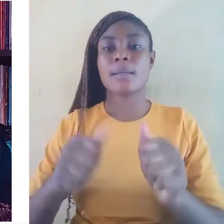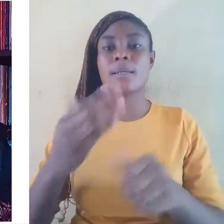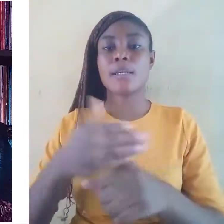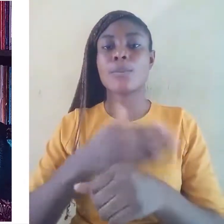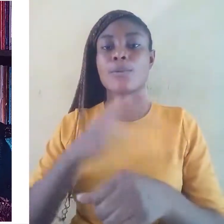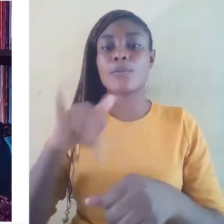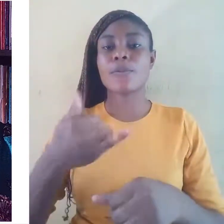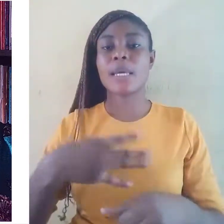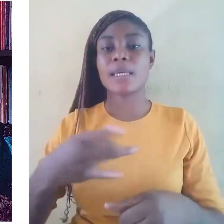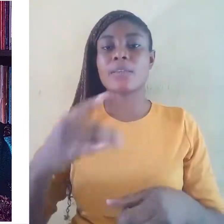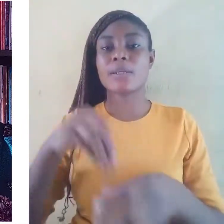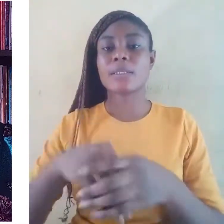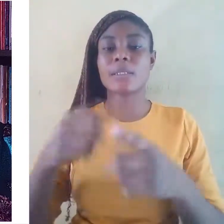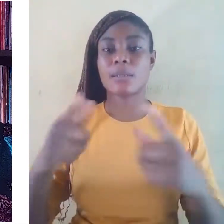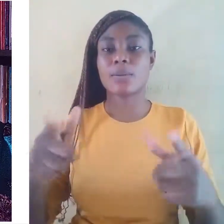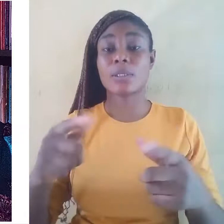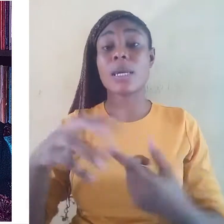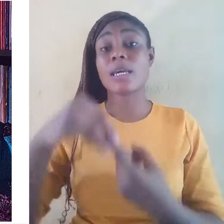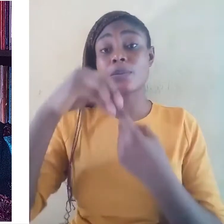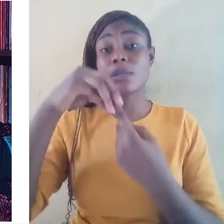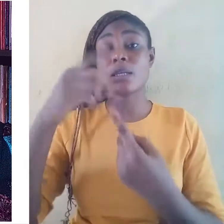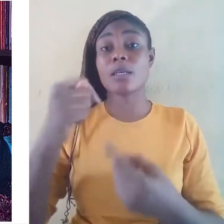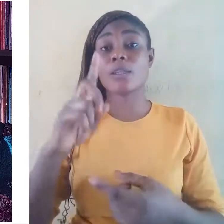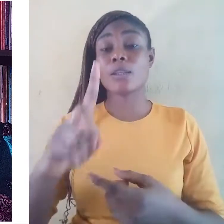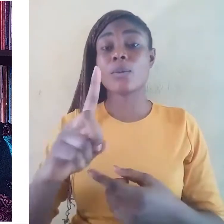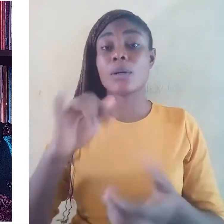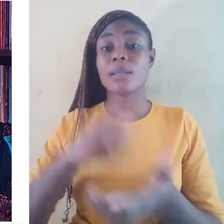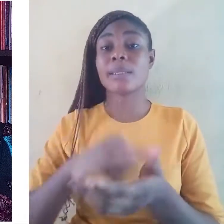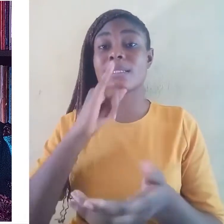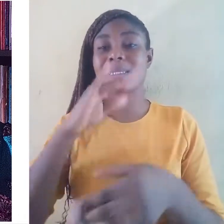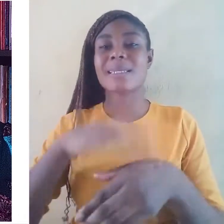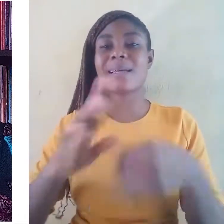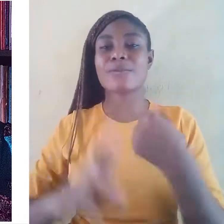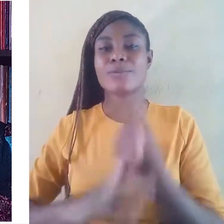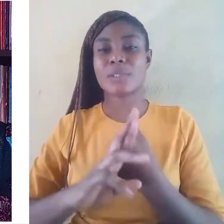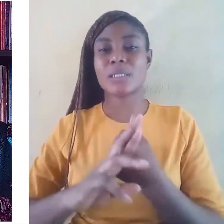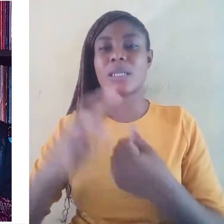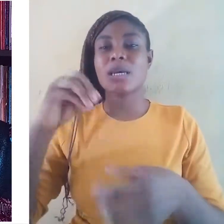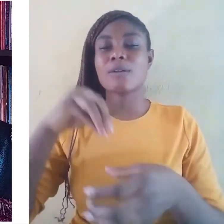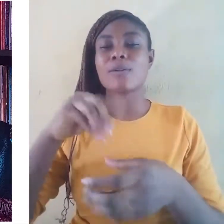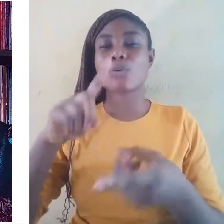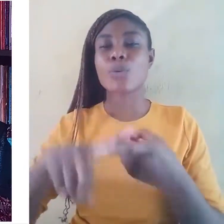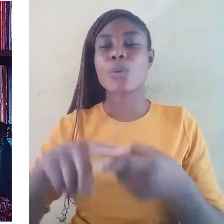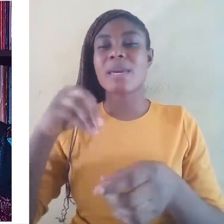the ones threatened by lack of intergenerational transfer.